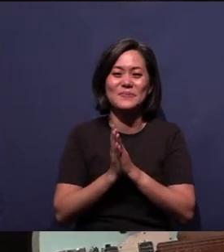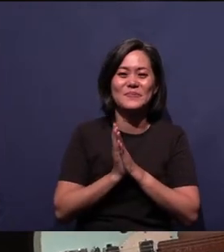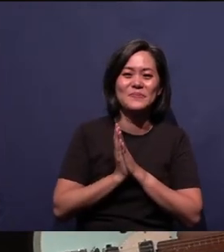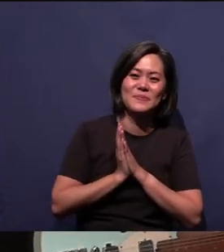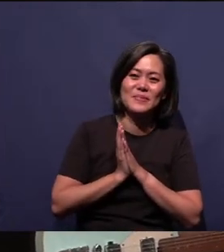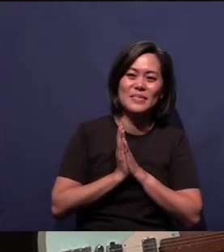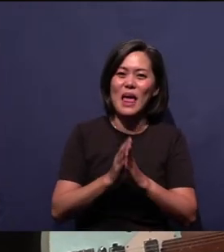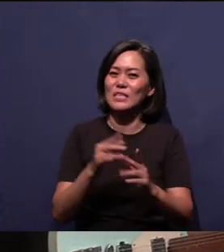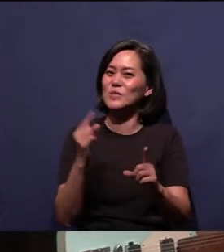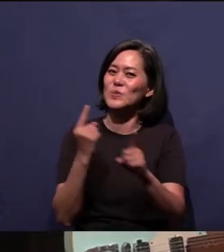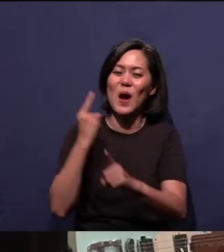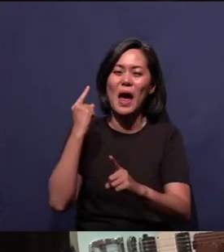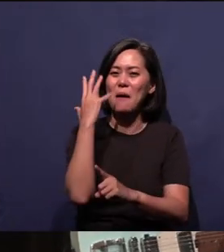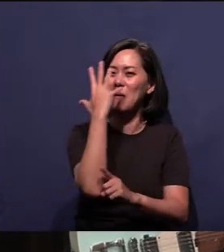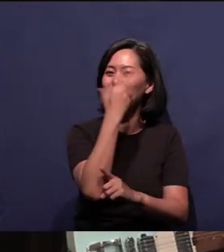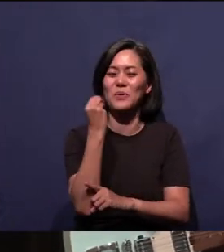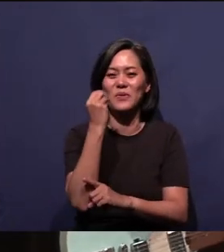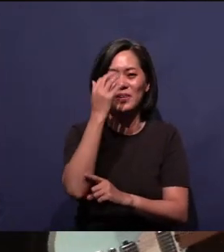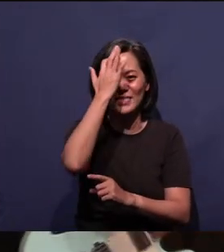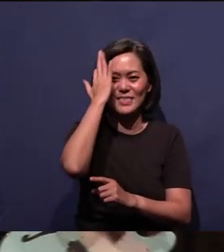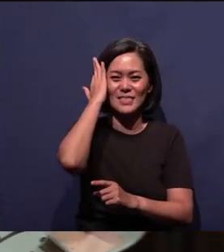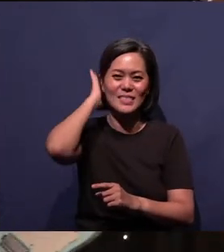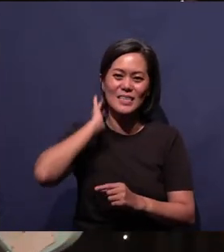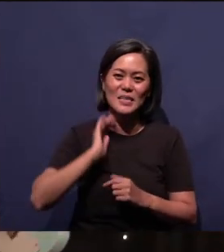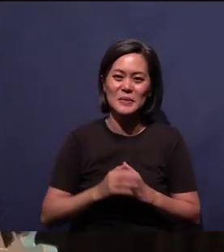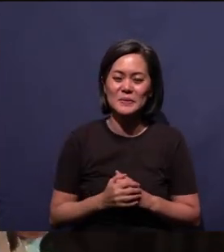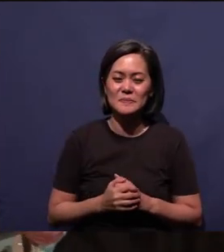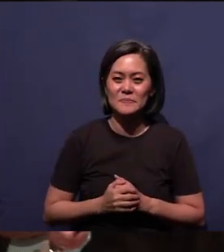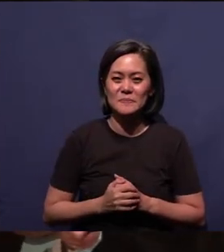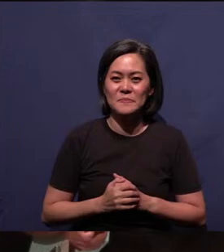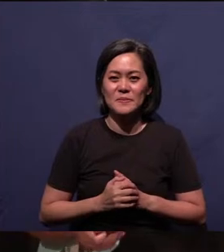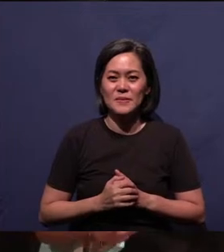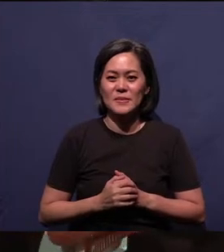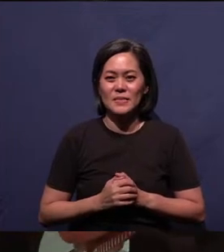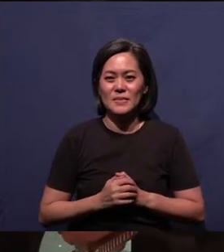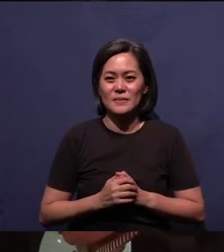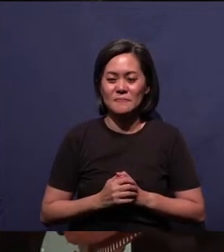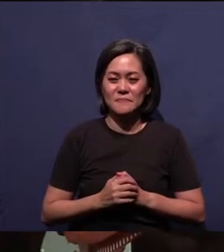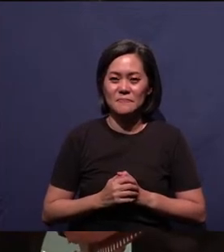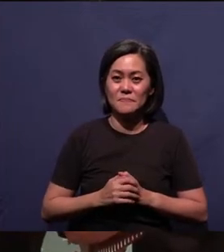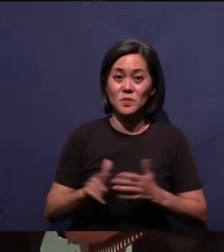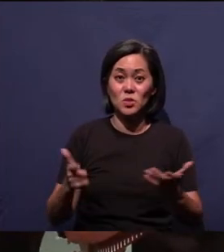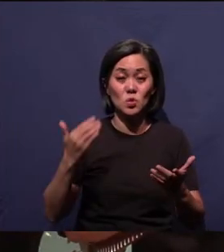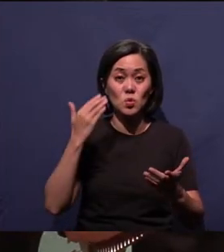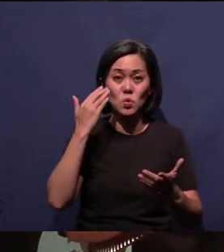That's right, and that's beautiful. (audience applauding) You know, on behalf of the worship team,